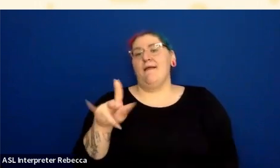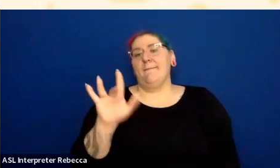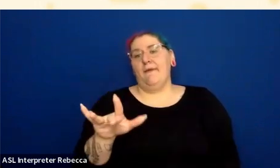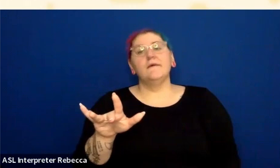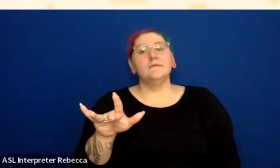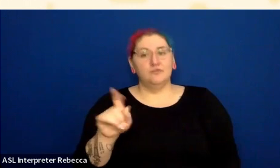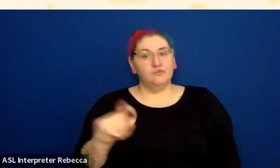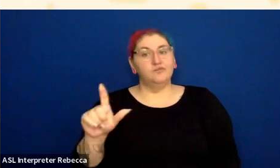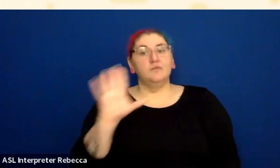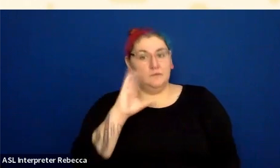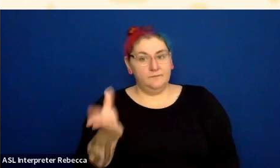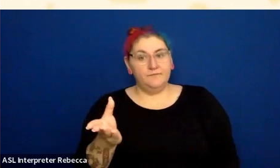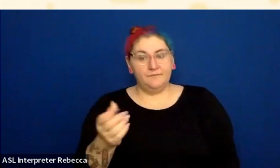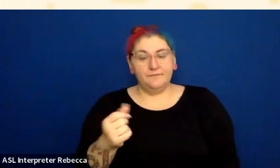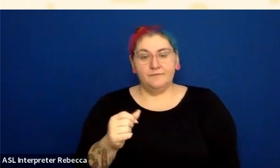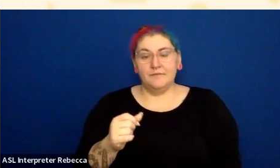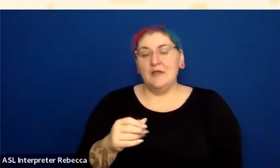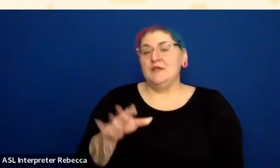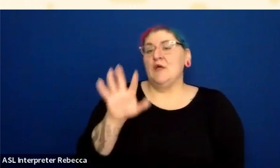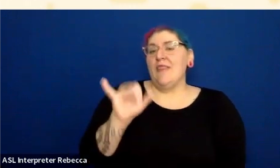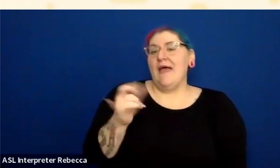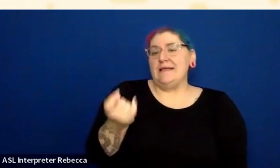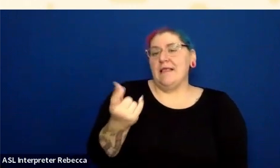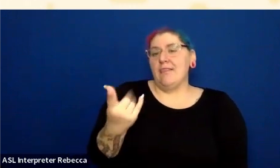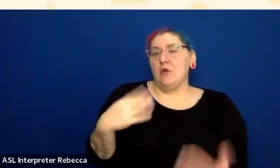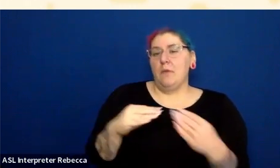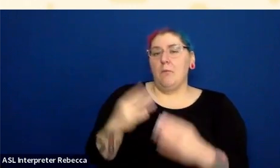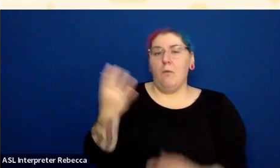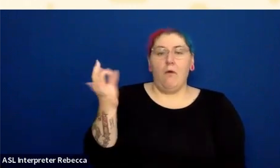So that's just a little bit more about kind of that idea